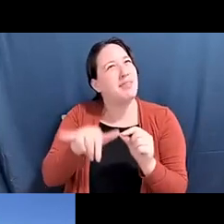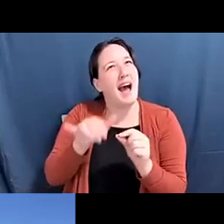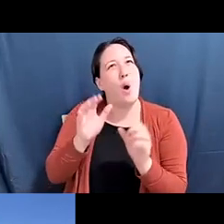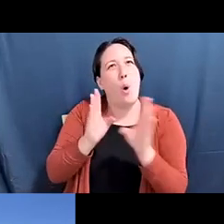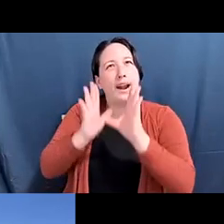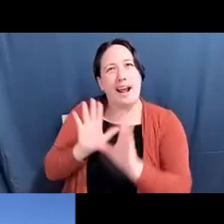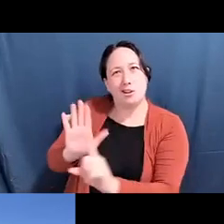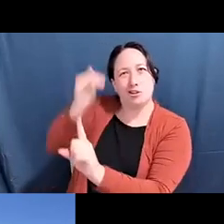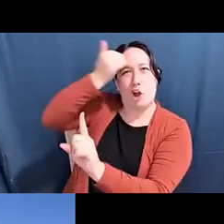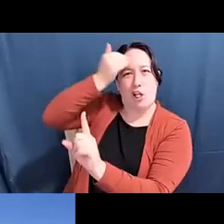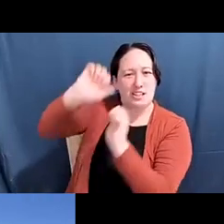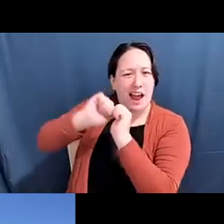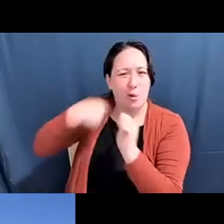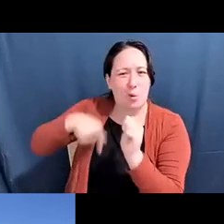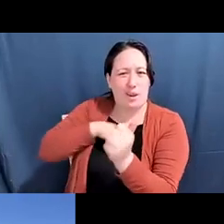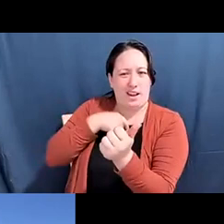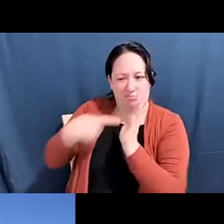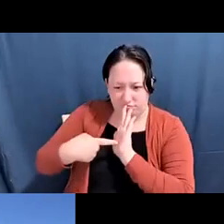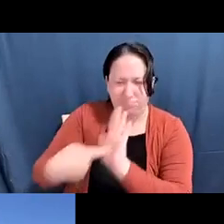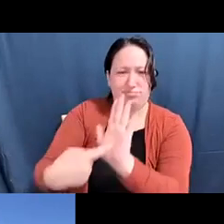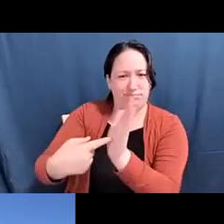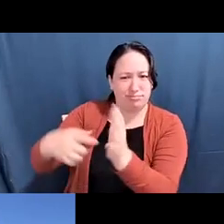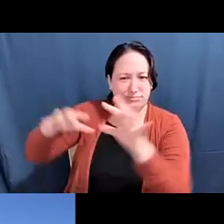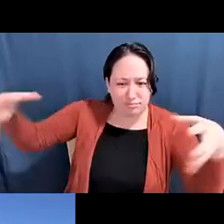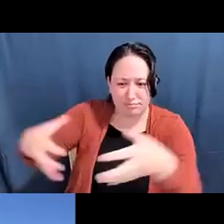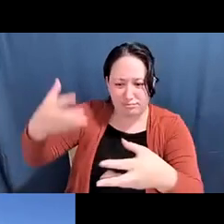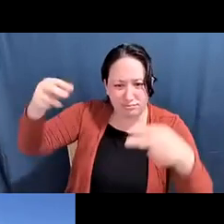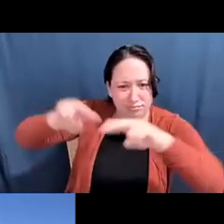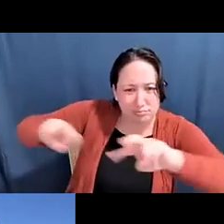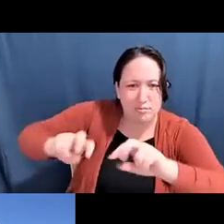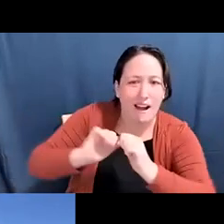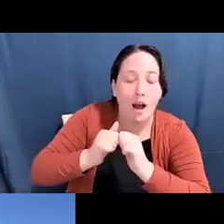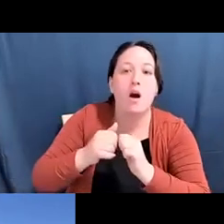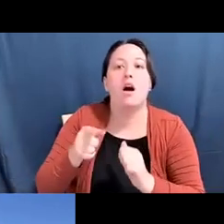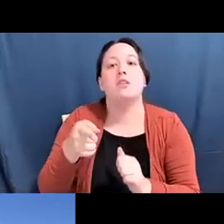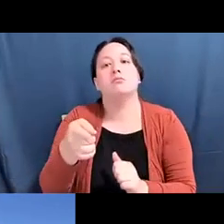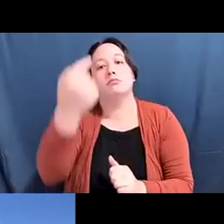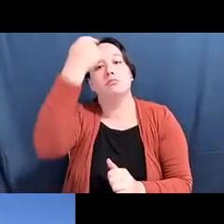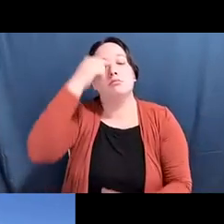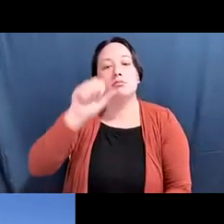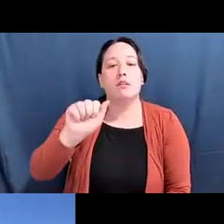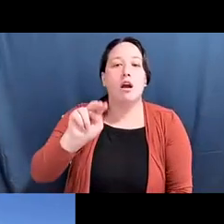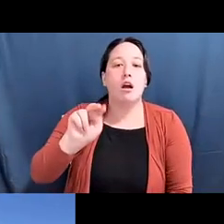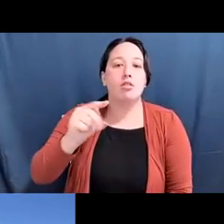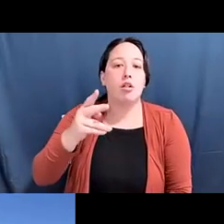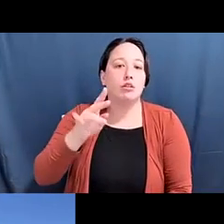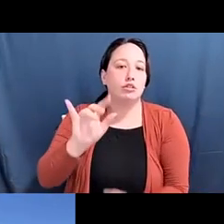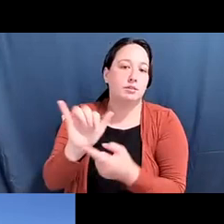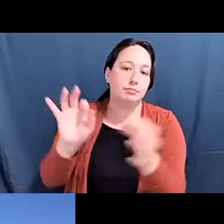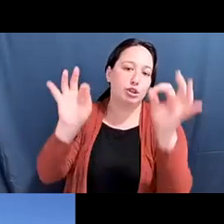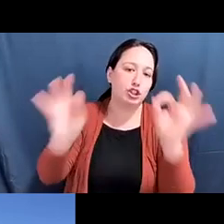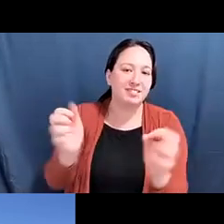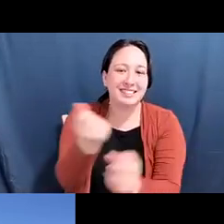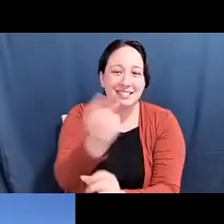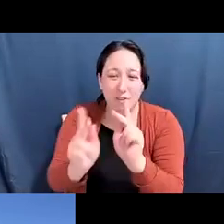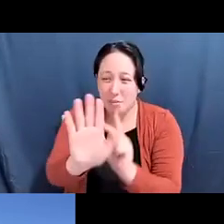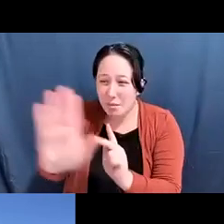Diane Fujino: one pathway that we would be able to do and we thought an anthology, an edited book that includes multiple voices and perspectives, would be crucial.